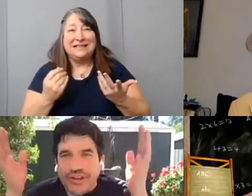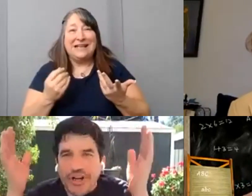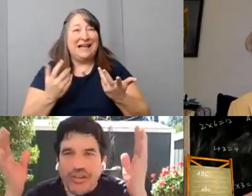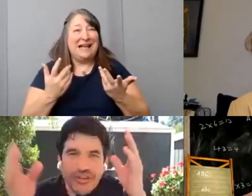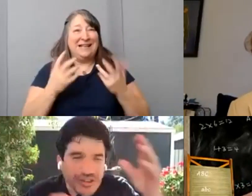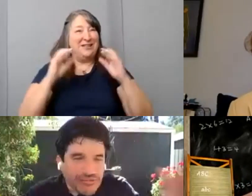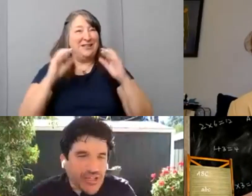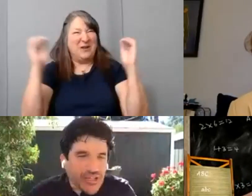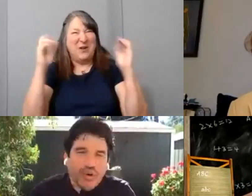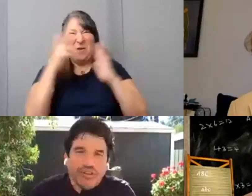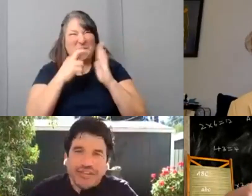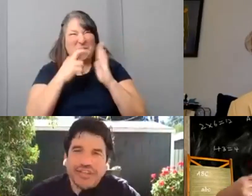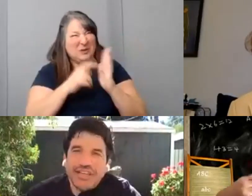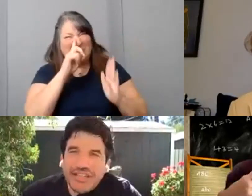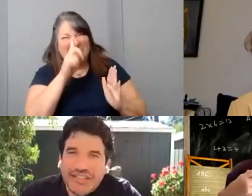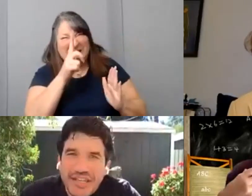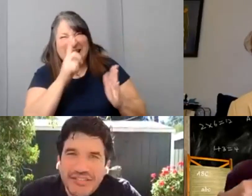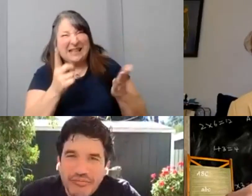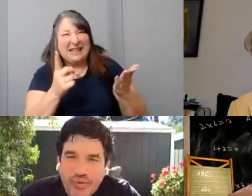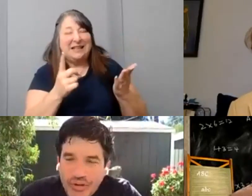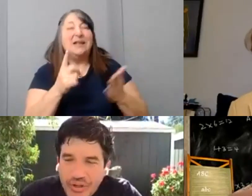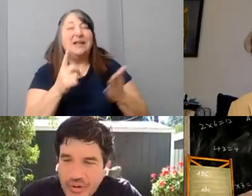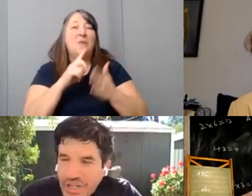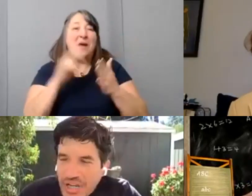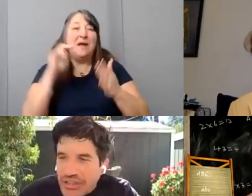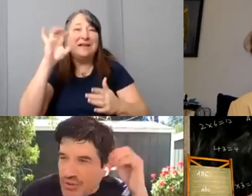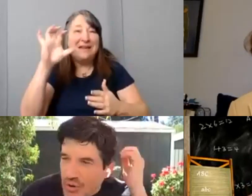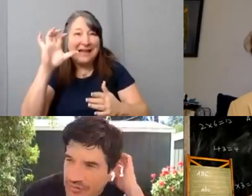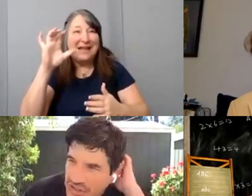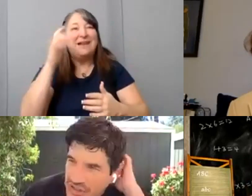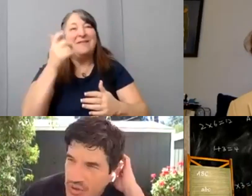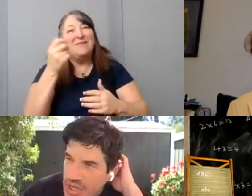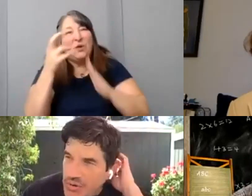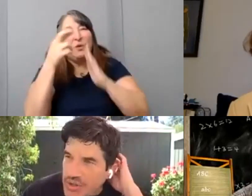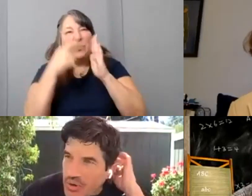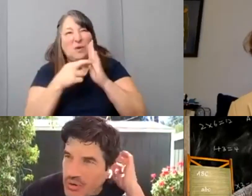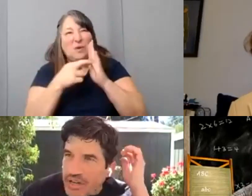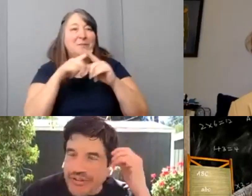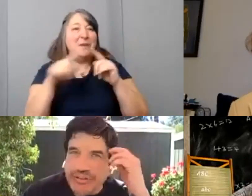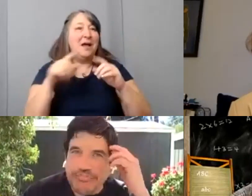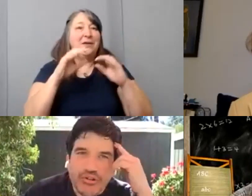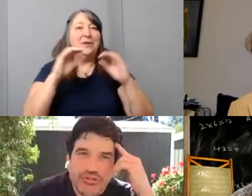I mean other than you know the ones that Nic sets up for you. You don't have a studio. You don't have a producer.